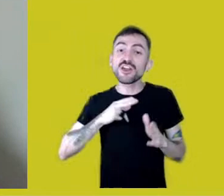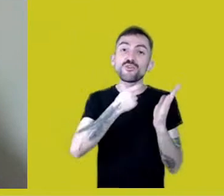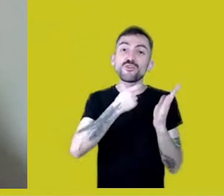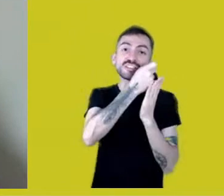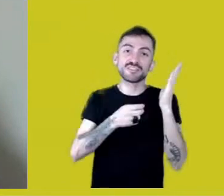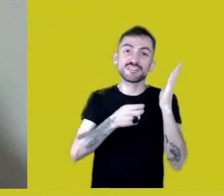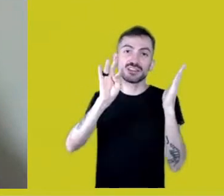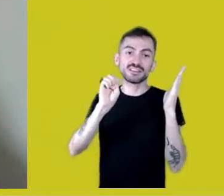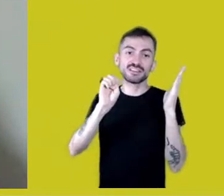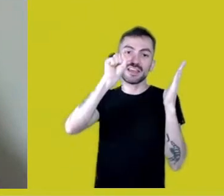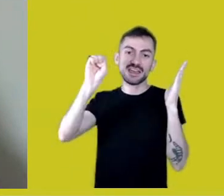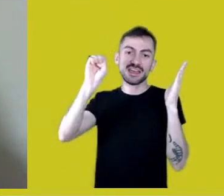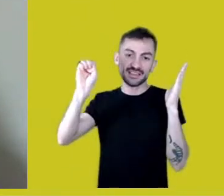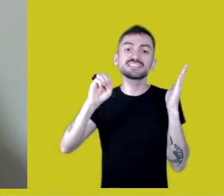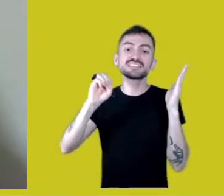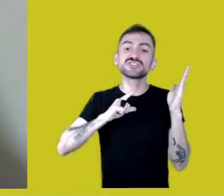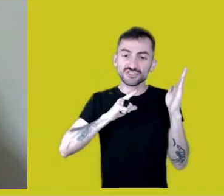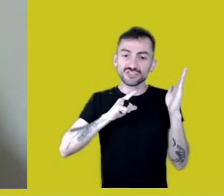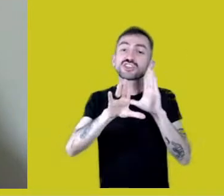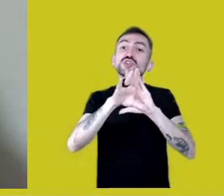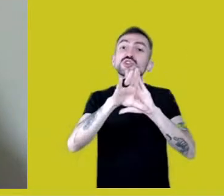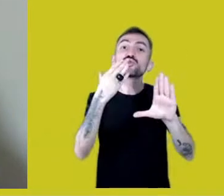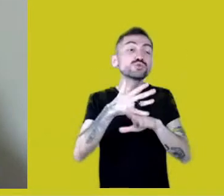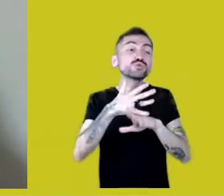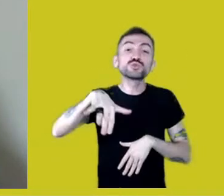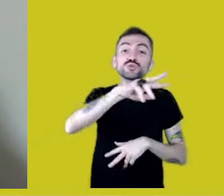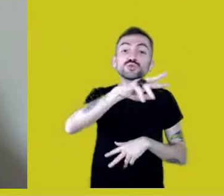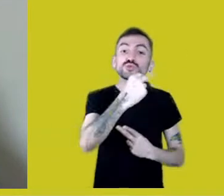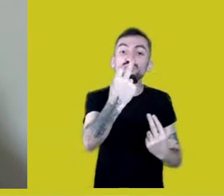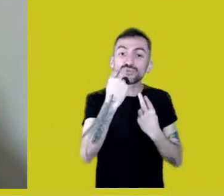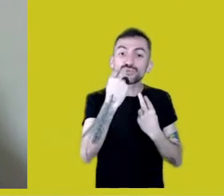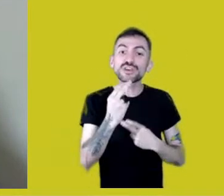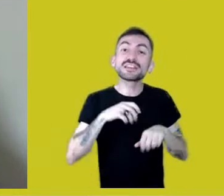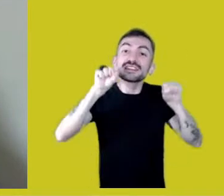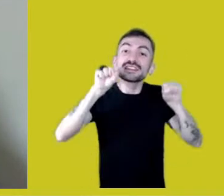As YouTube is my witness, I’m gonna reference you, girl!